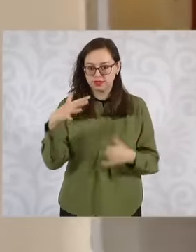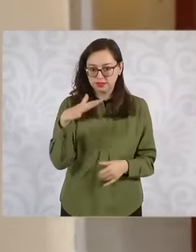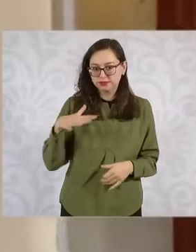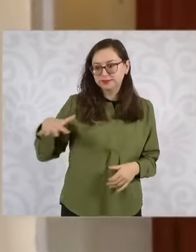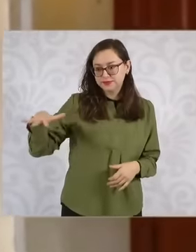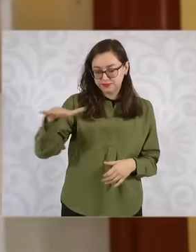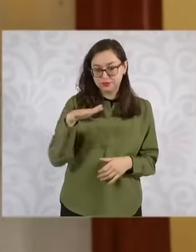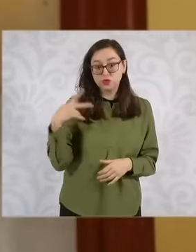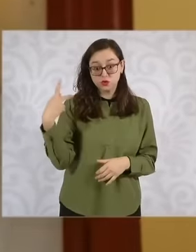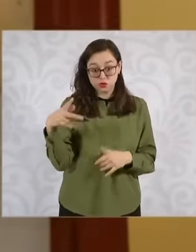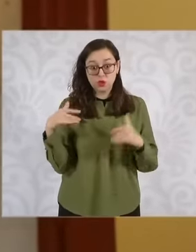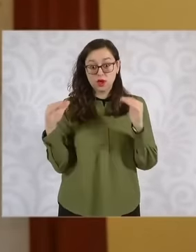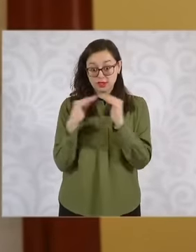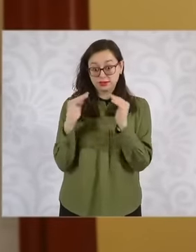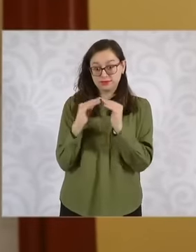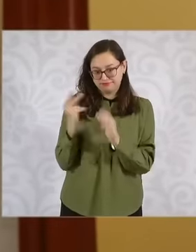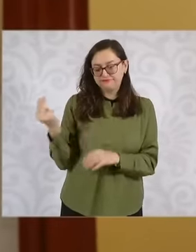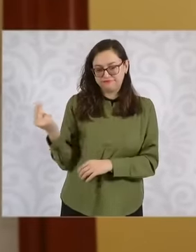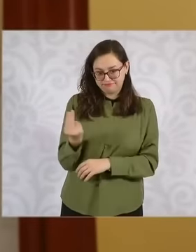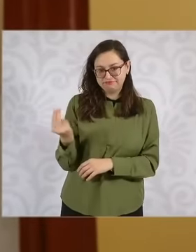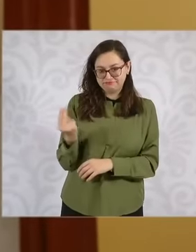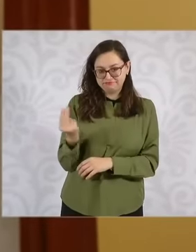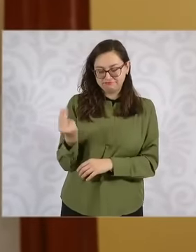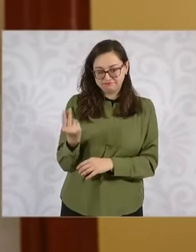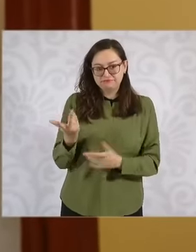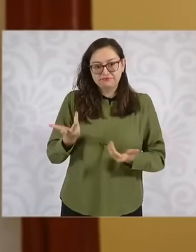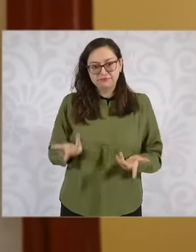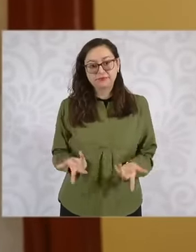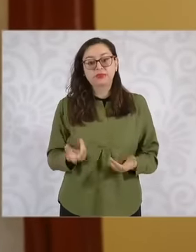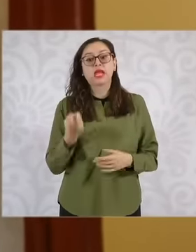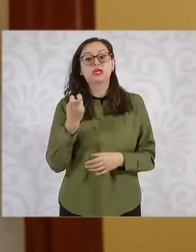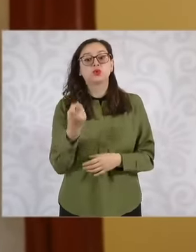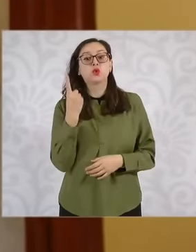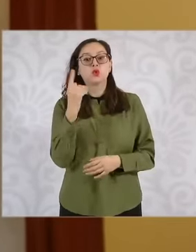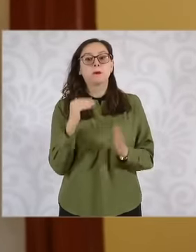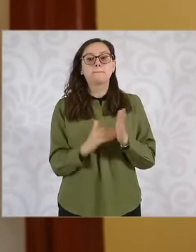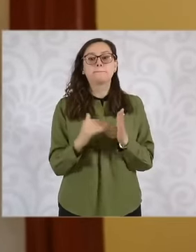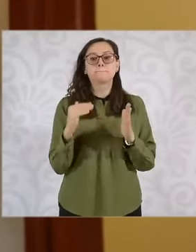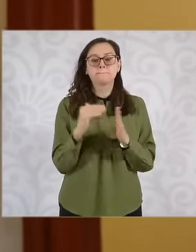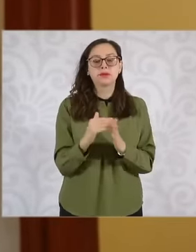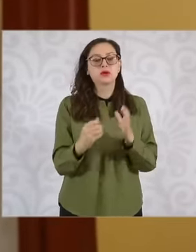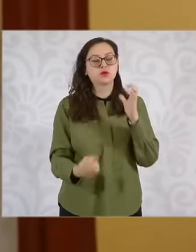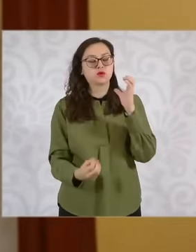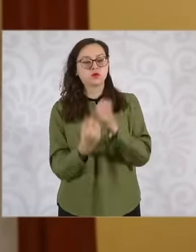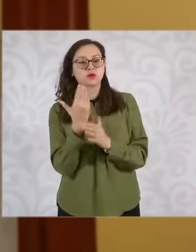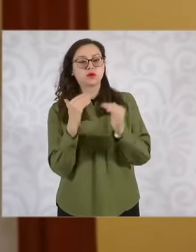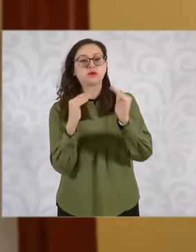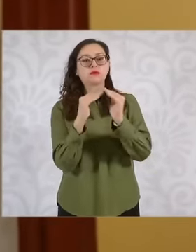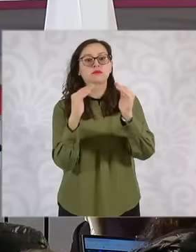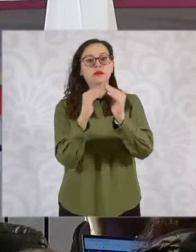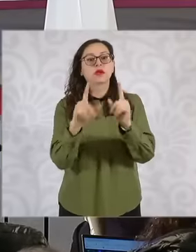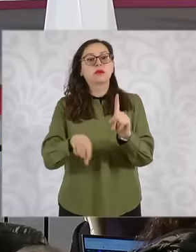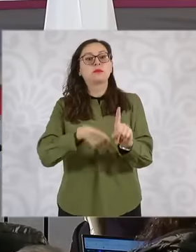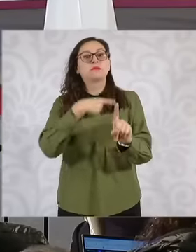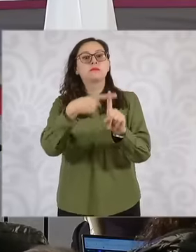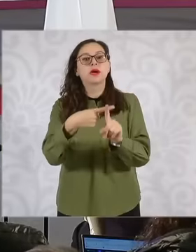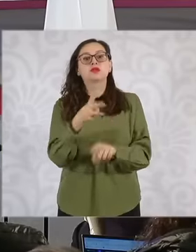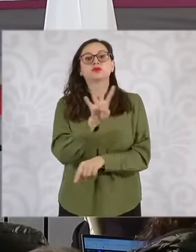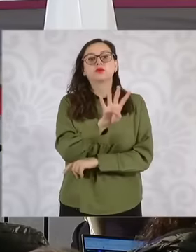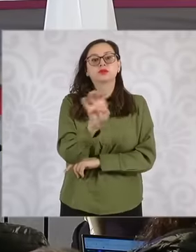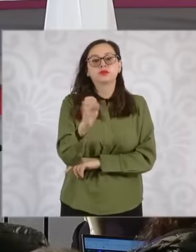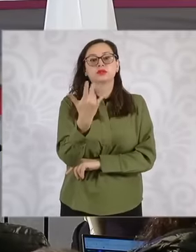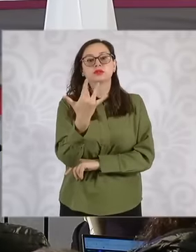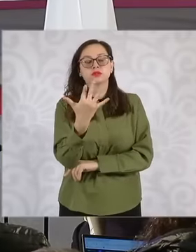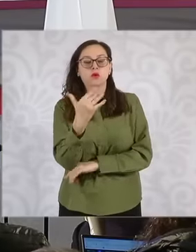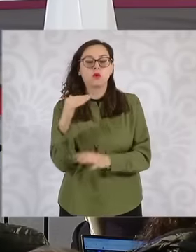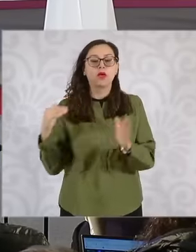require, in addition to the million new homes, we have 450,000